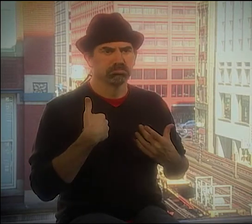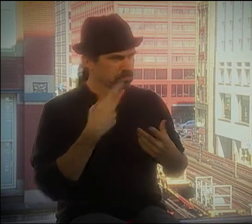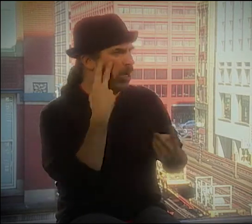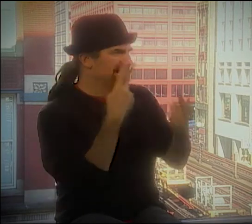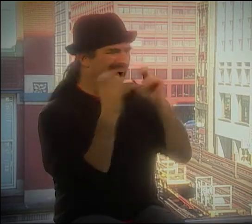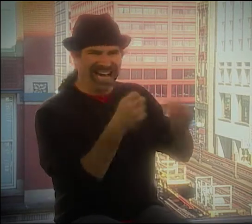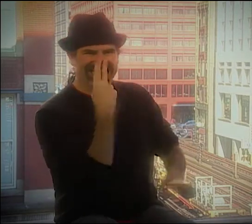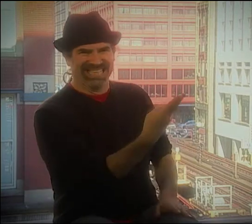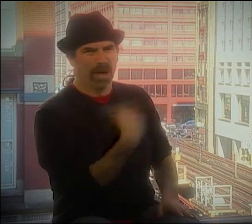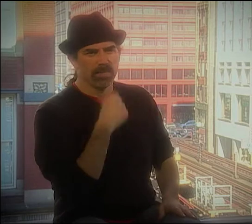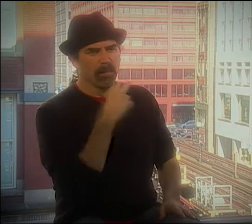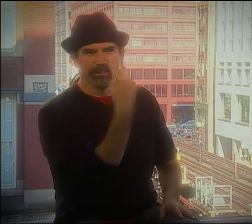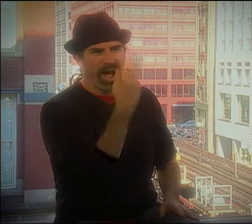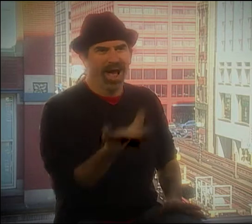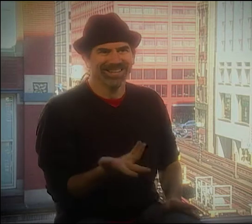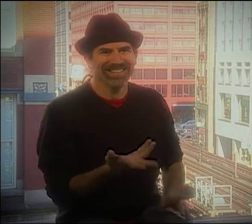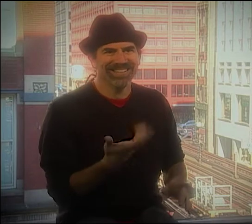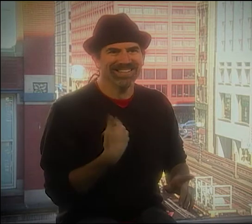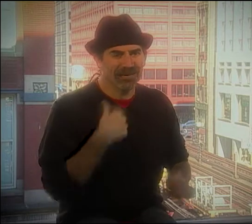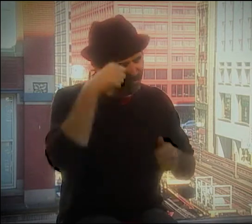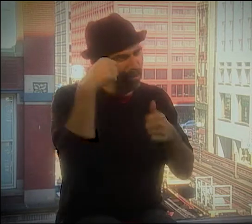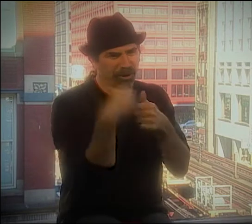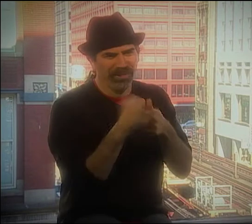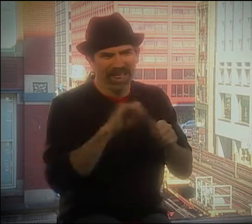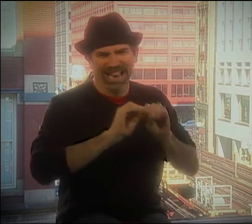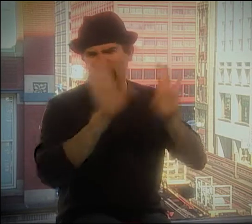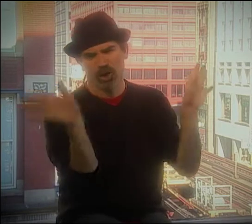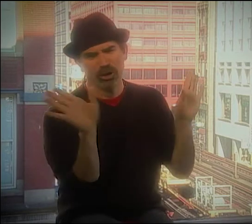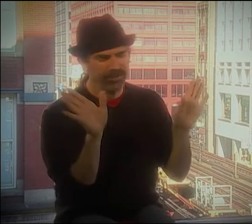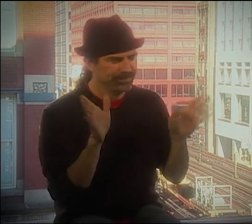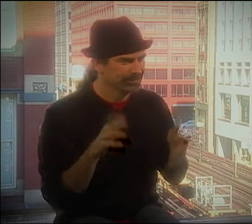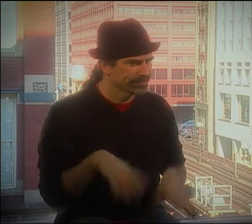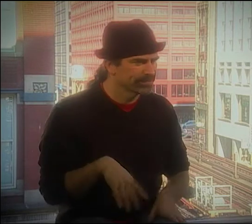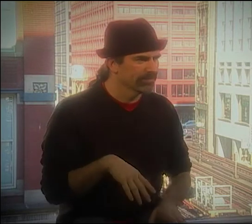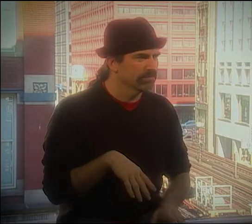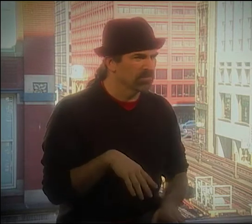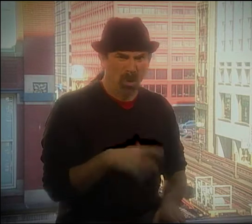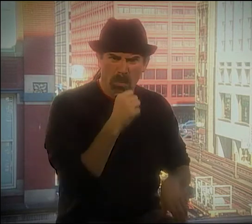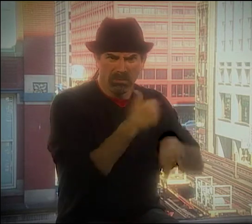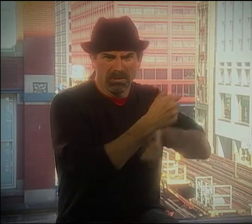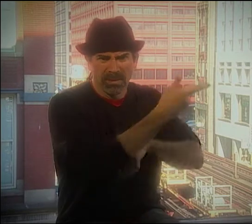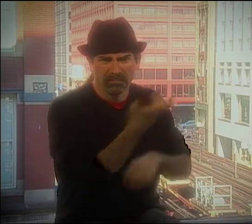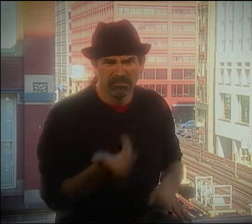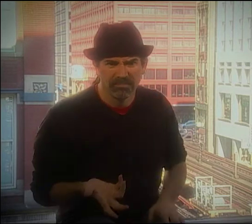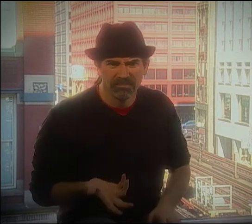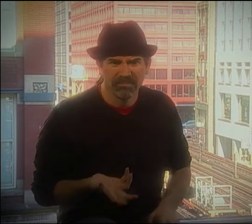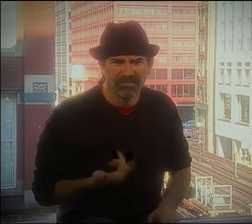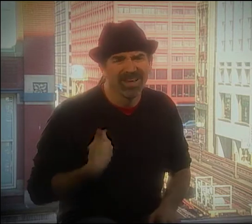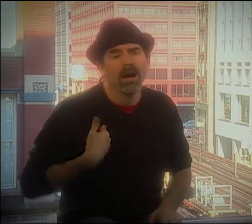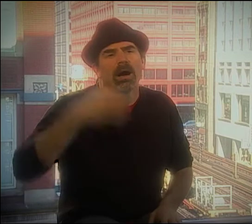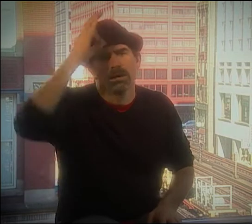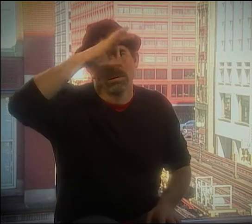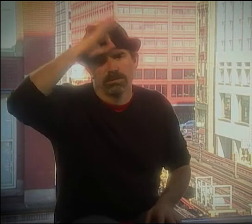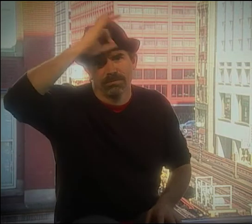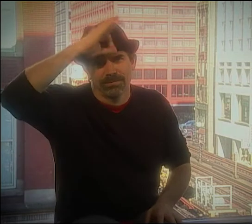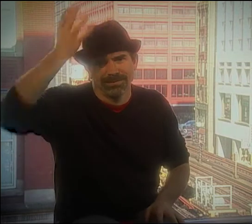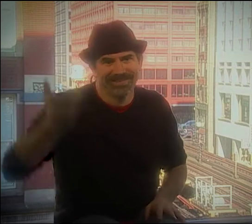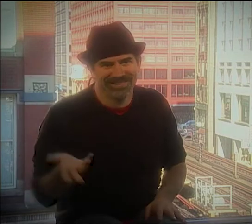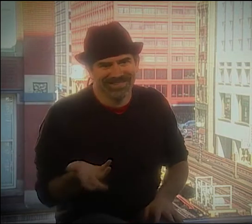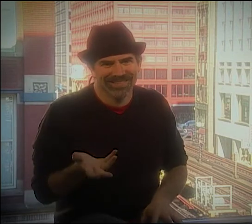SIGN LANGUAGE, I COULD SEE THINGS. LIKE, I REMEMBER HOW PEOPLE LOOKED AT ME AND STUFF, AND I DON'T BLAME THEM.